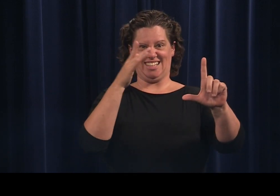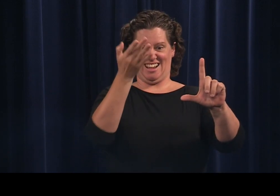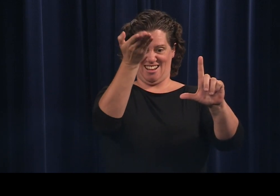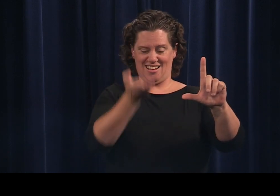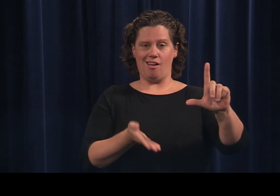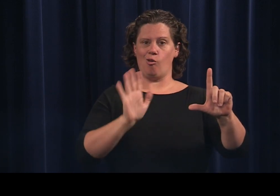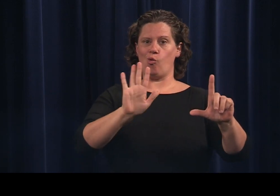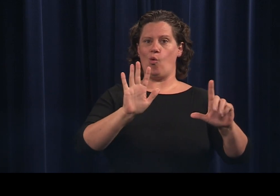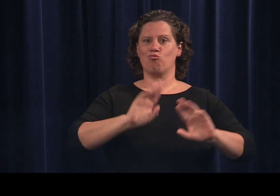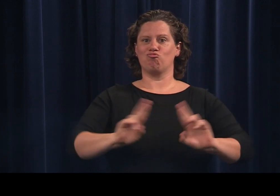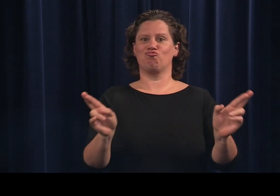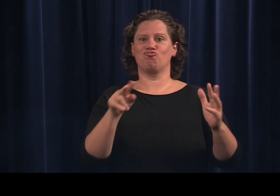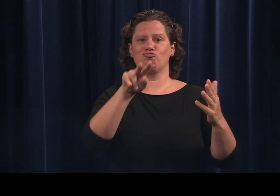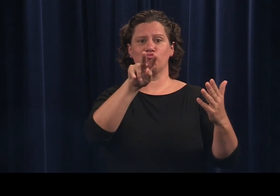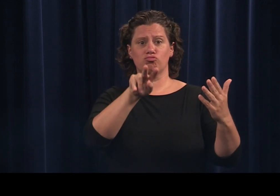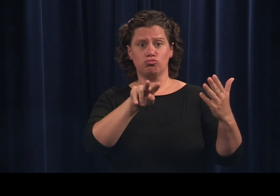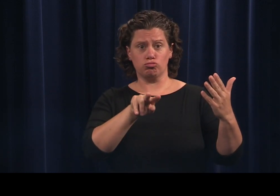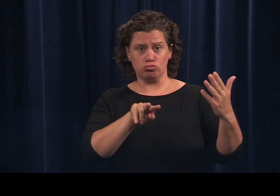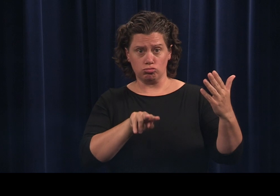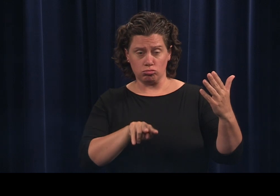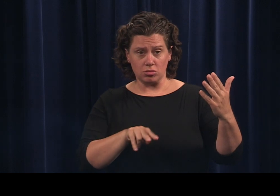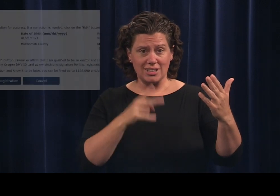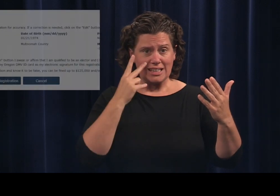information is shown.